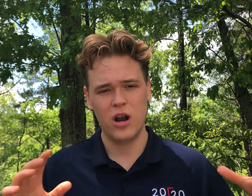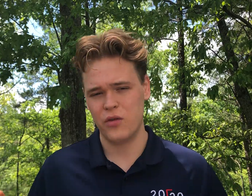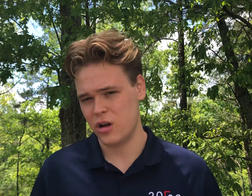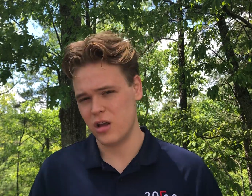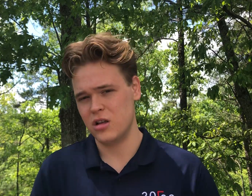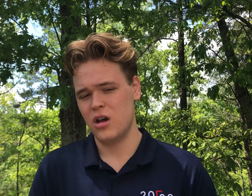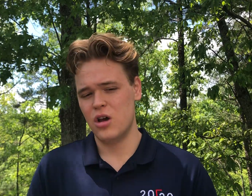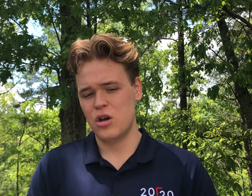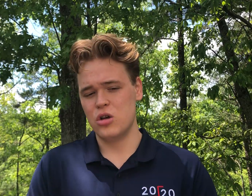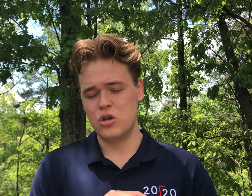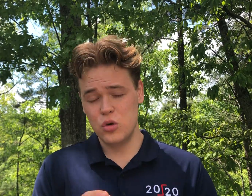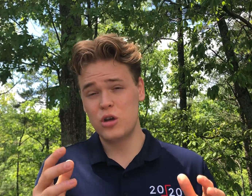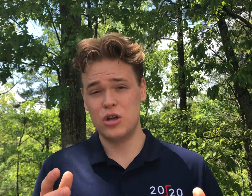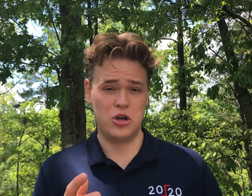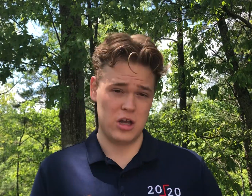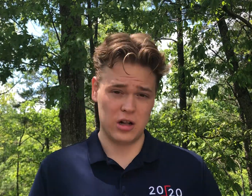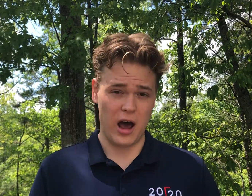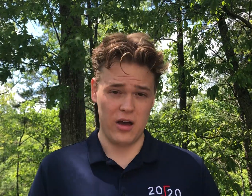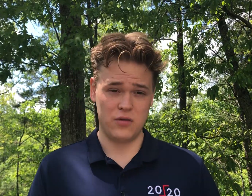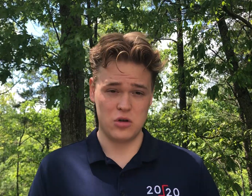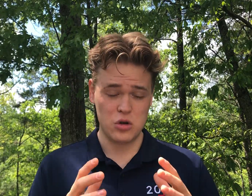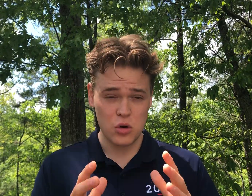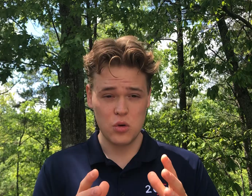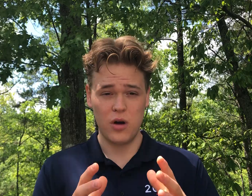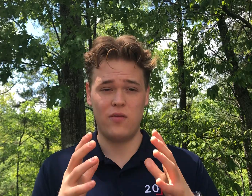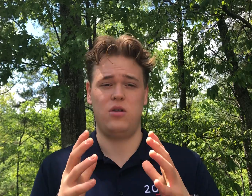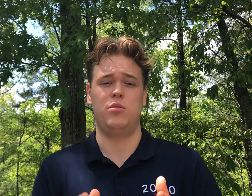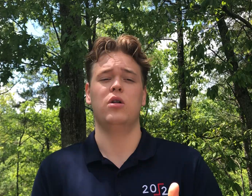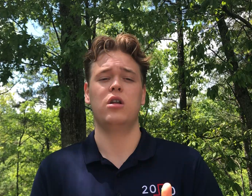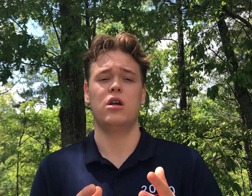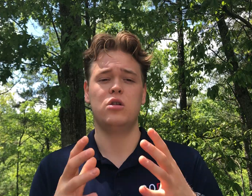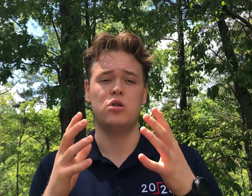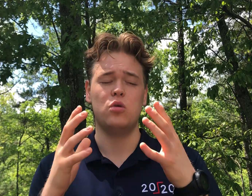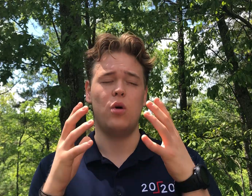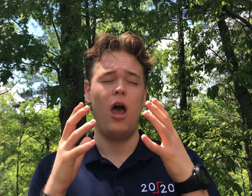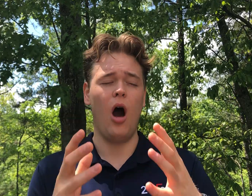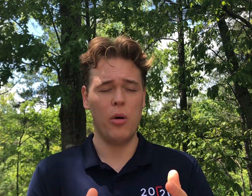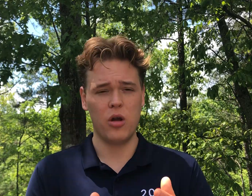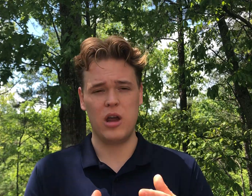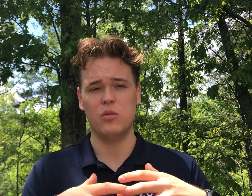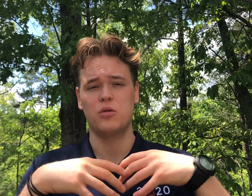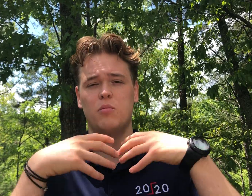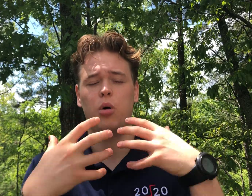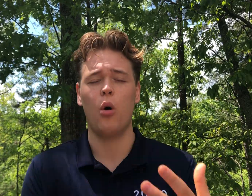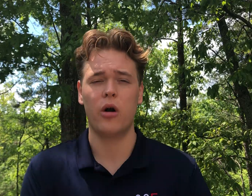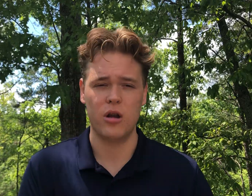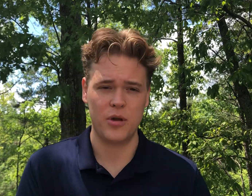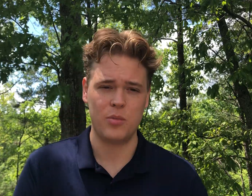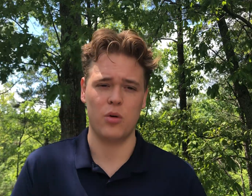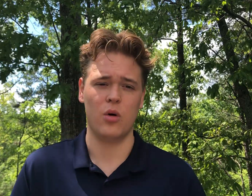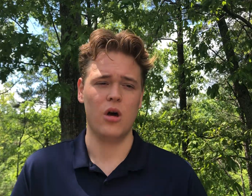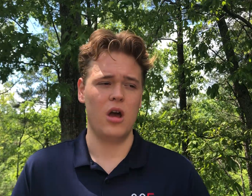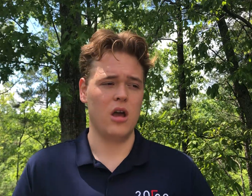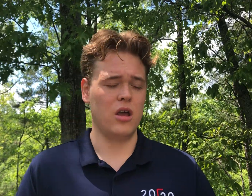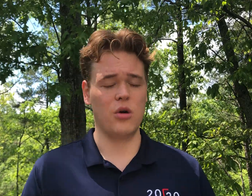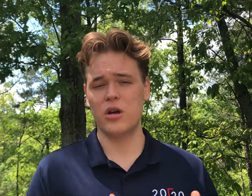whatever it is, you can change lives, you have the ability to help other people to pour into people,